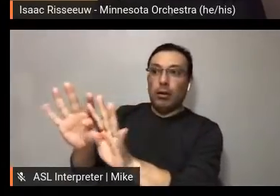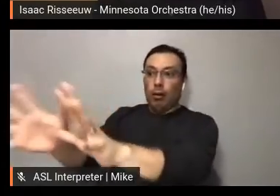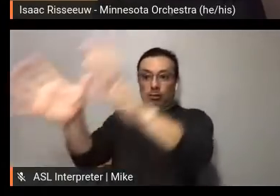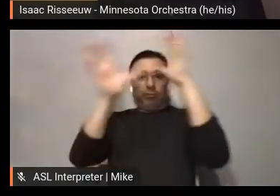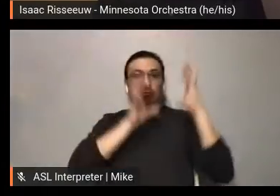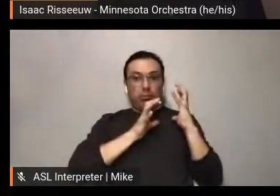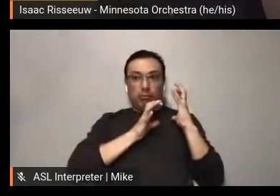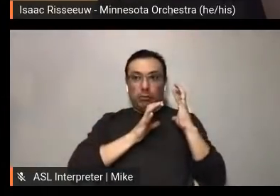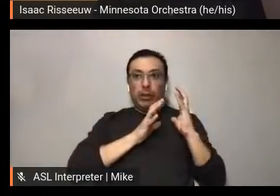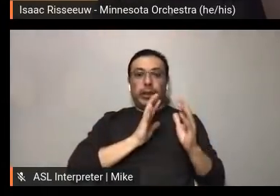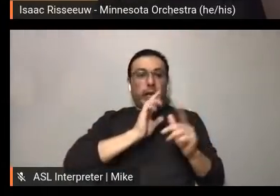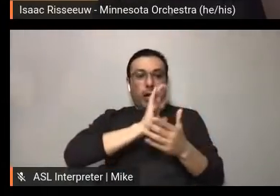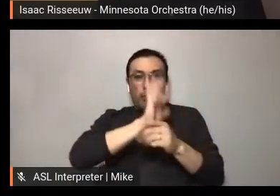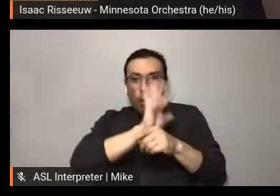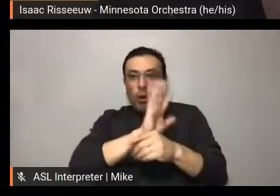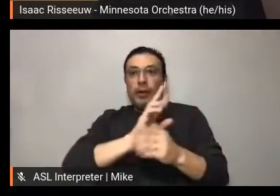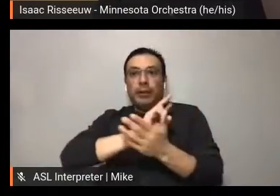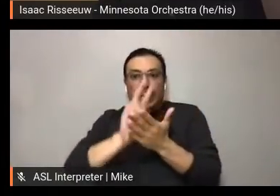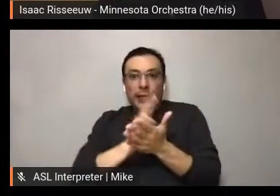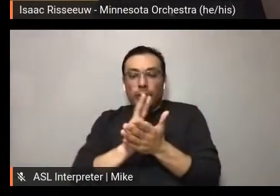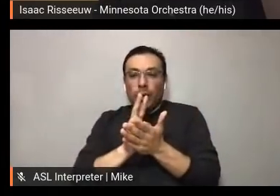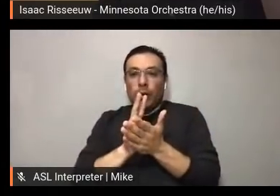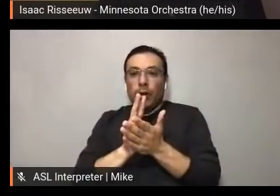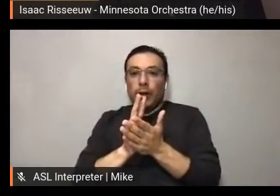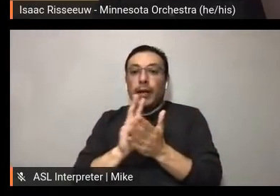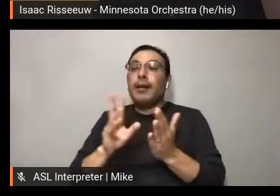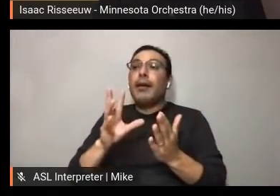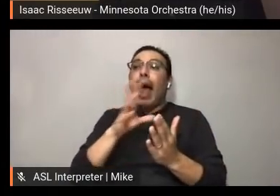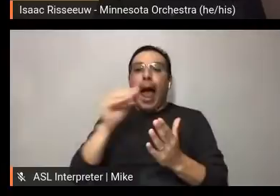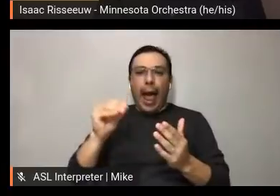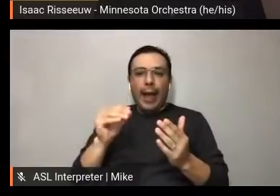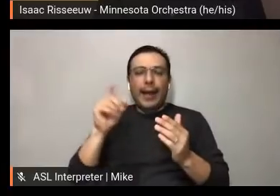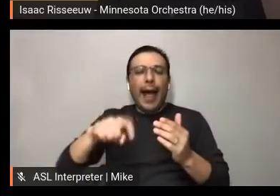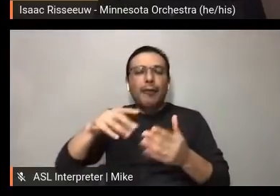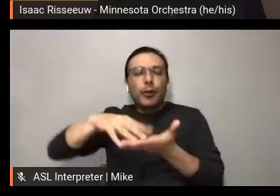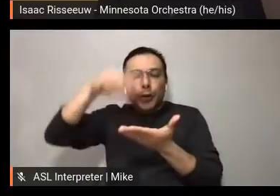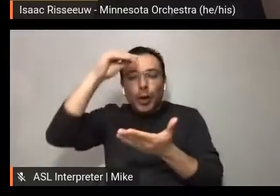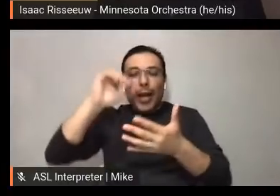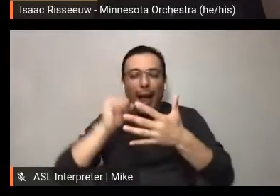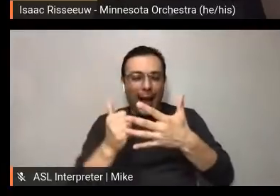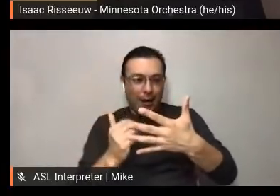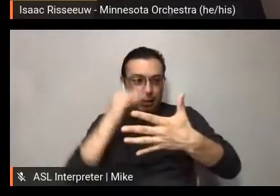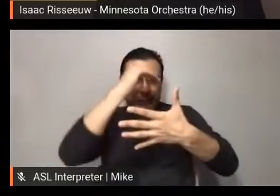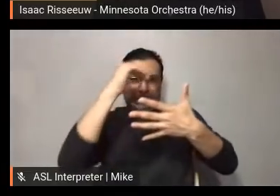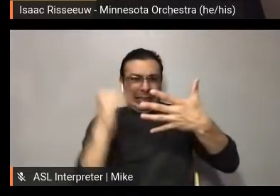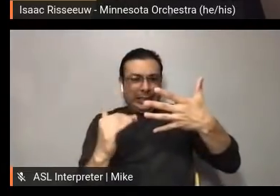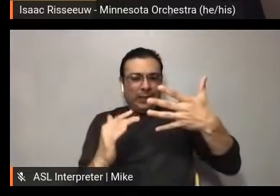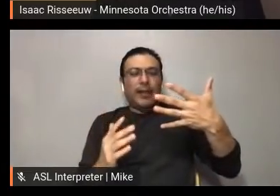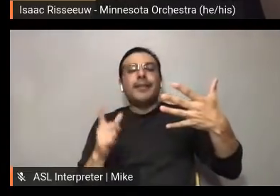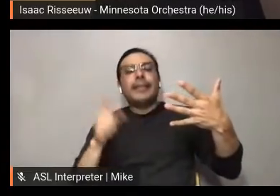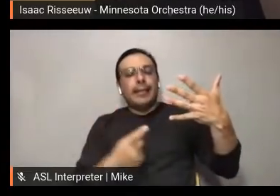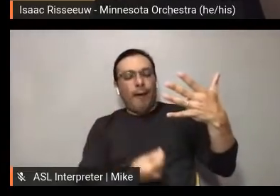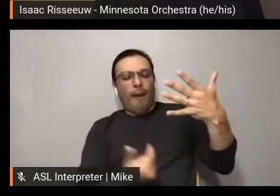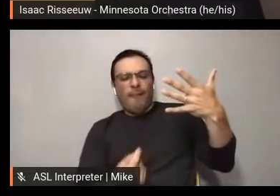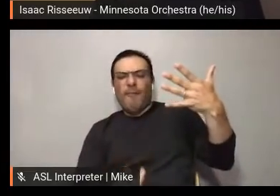be okay with, you know what? We can't take that on. That's too much. I mean, we had more ideas than we could execute.